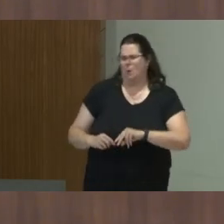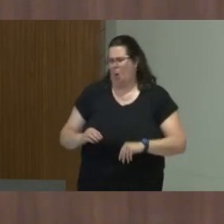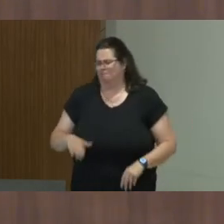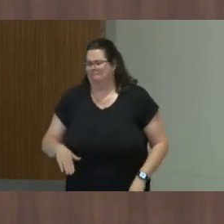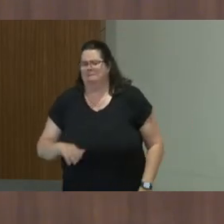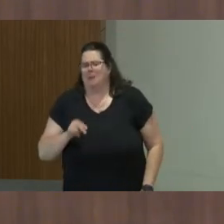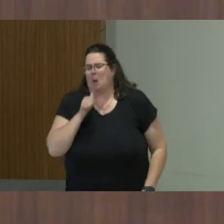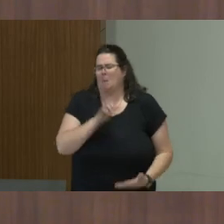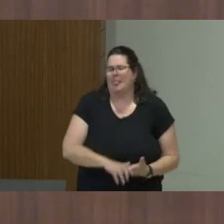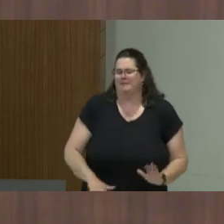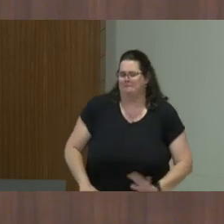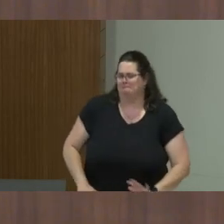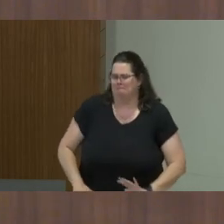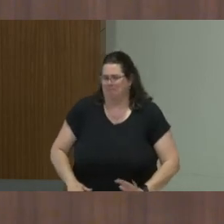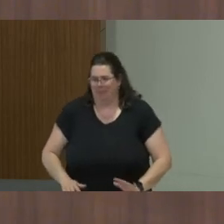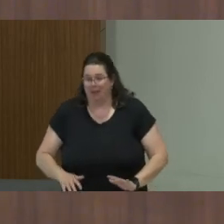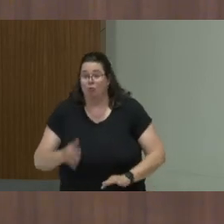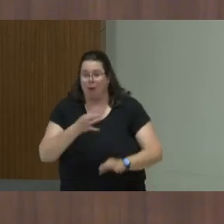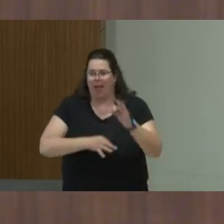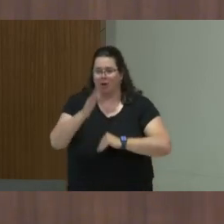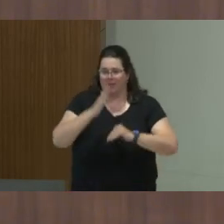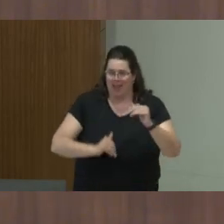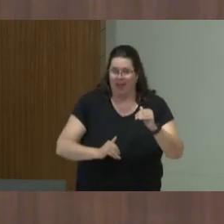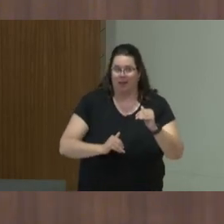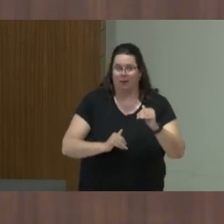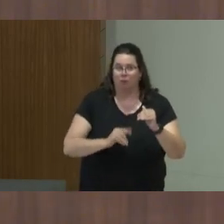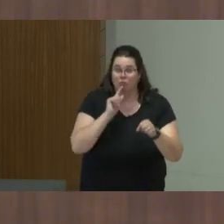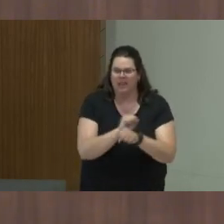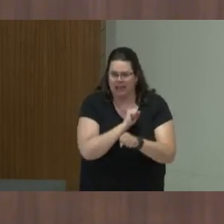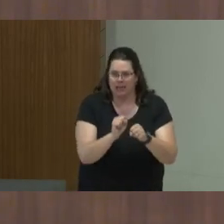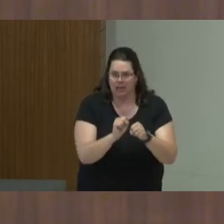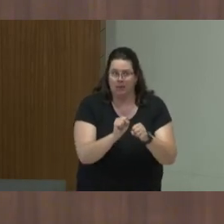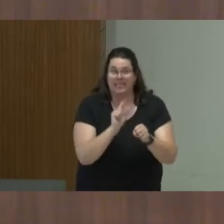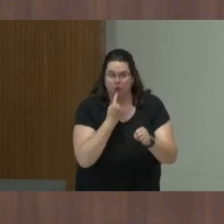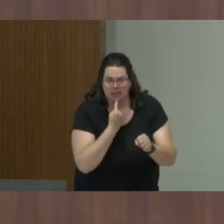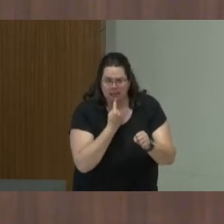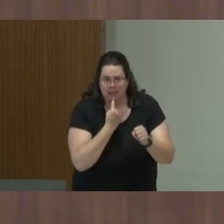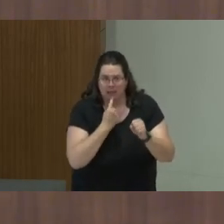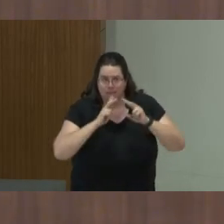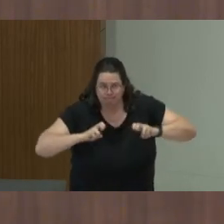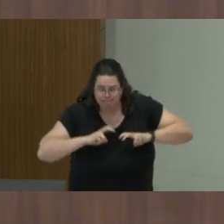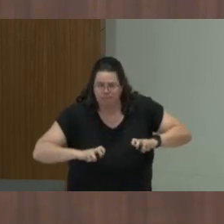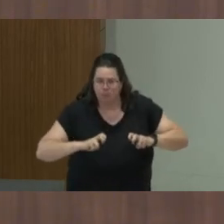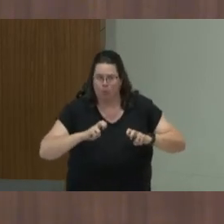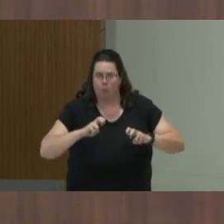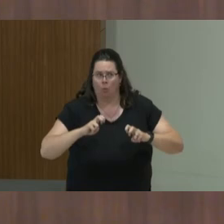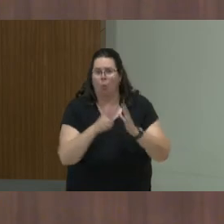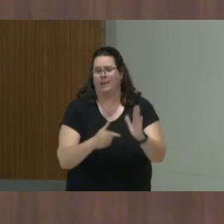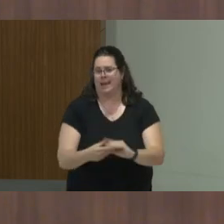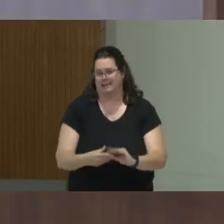than actually consider the implications of that, so. It's a piece of work we're doing, I'm very interested. Yeah, let's connect.